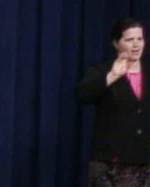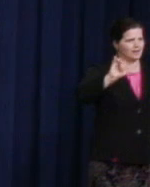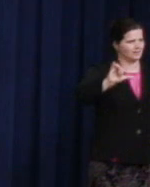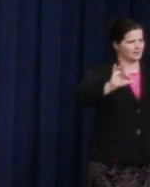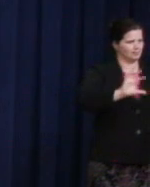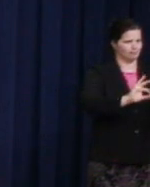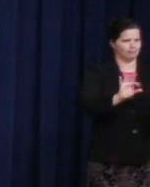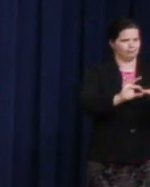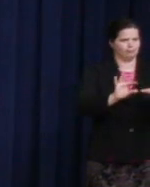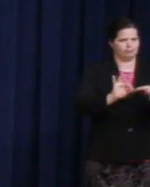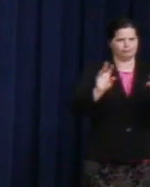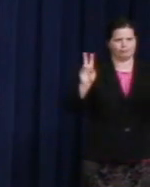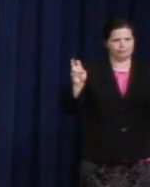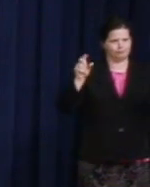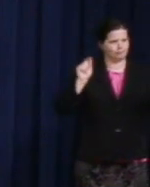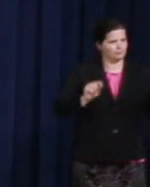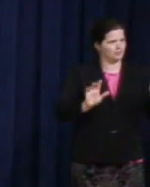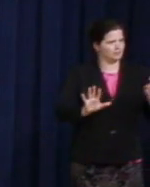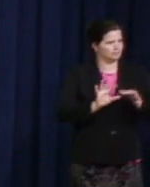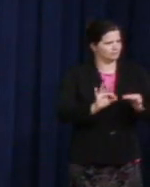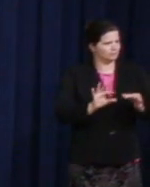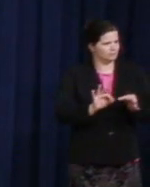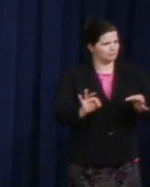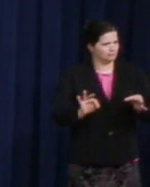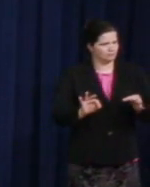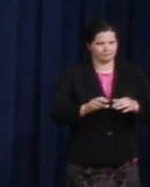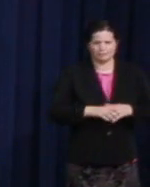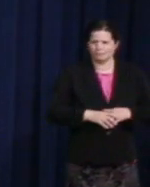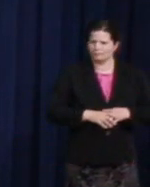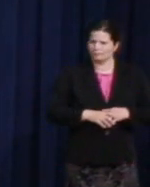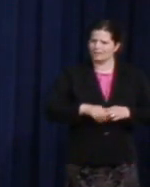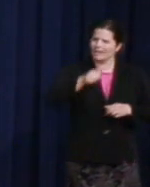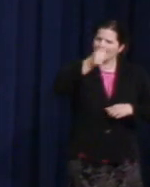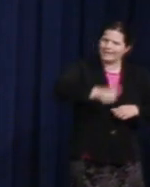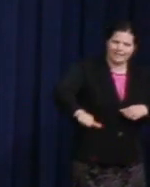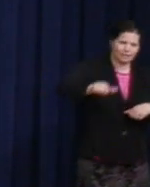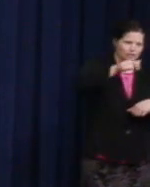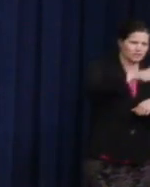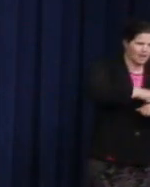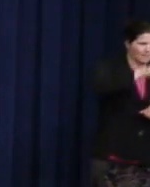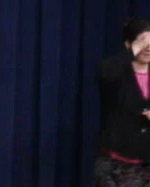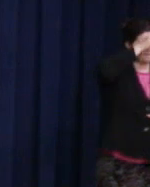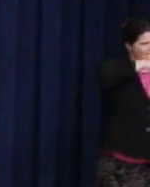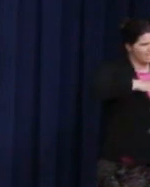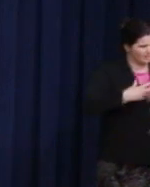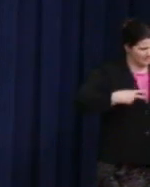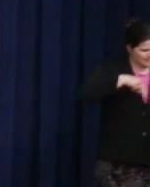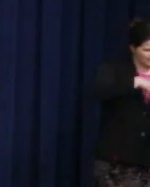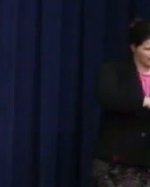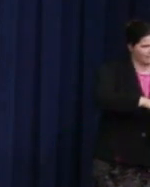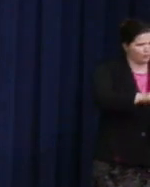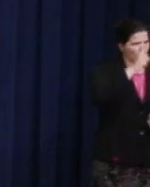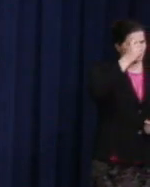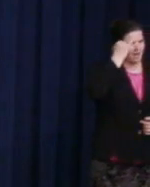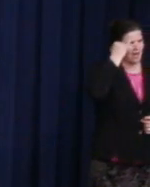He continued, "Each time a man stands up for an ideal, or acts to improve the lot of others,